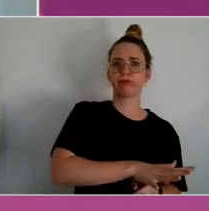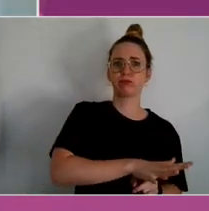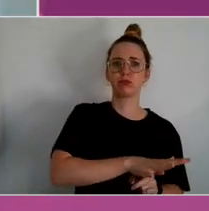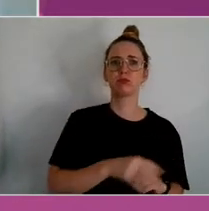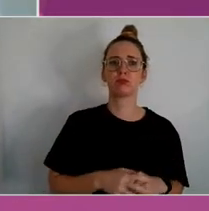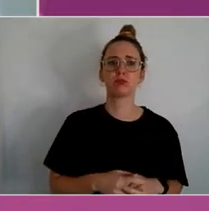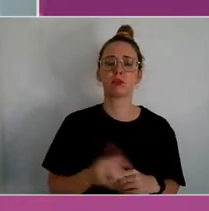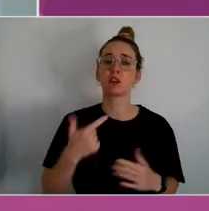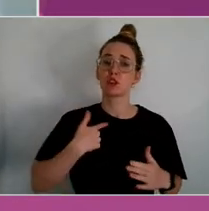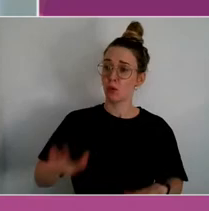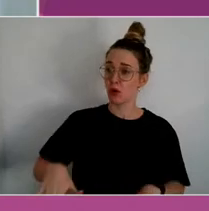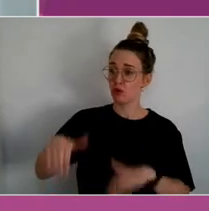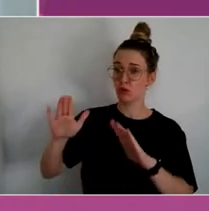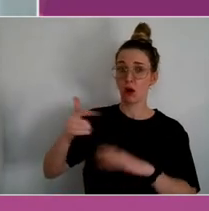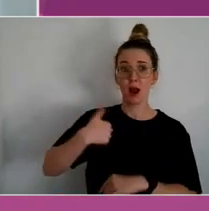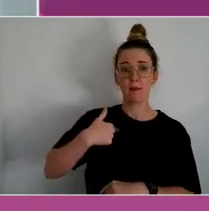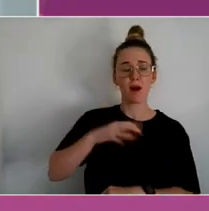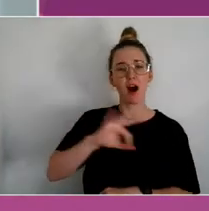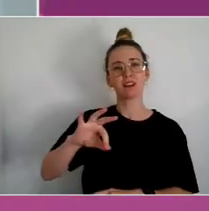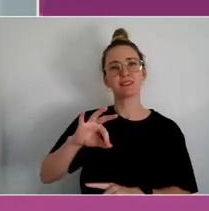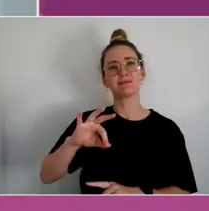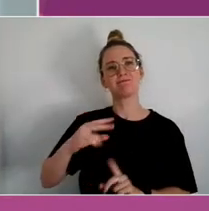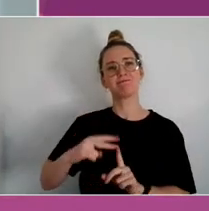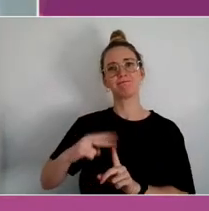Growing up, I didn't see myself in the arts scene.